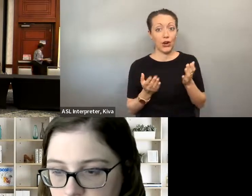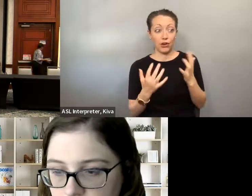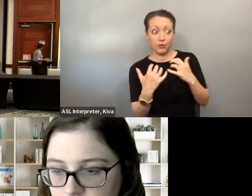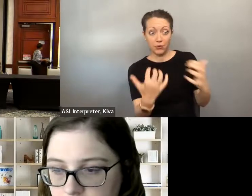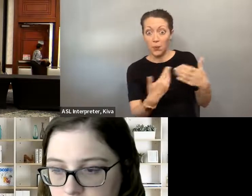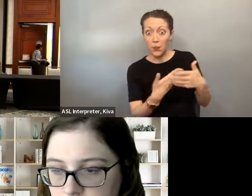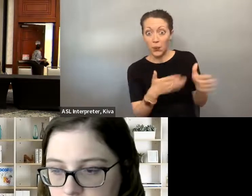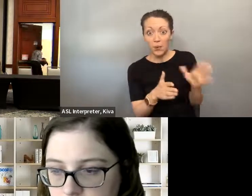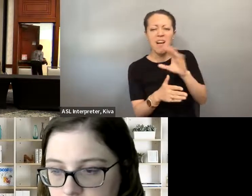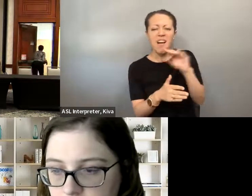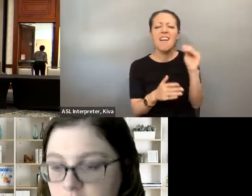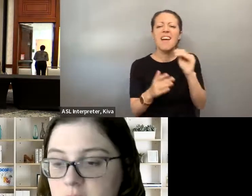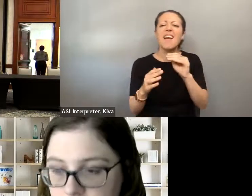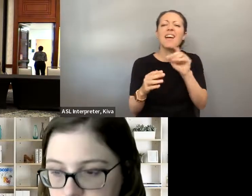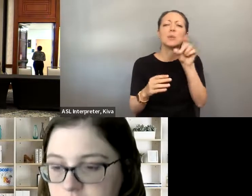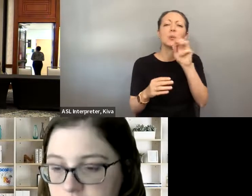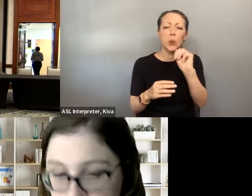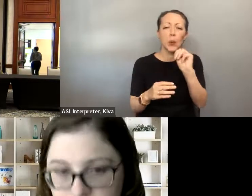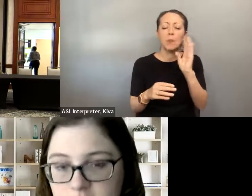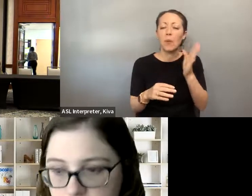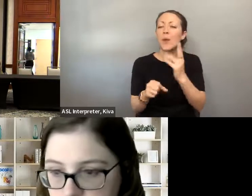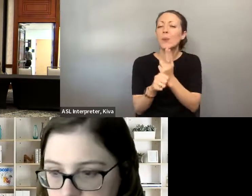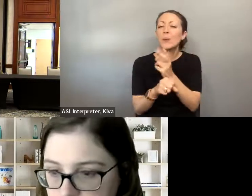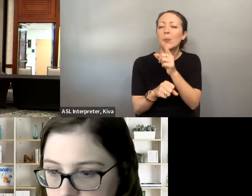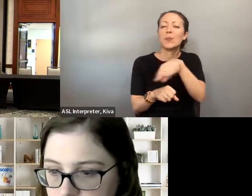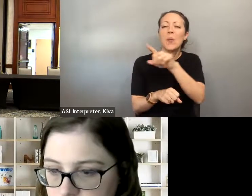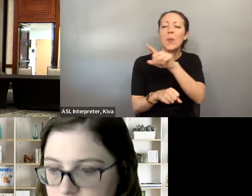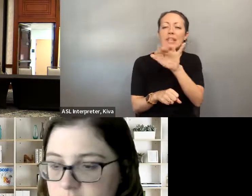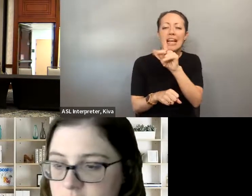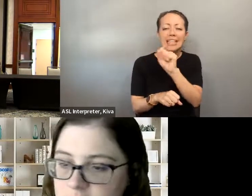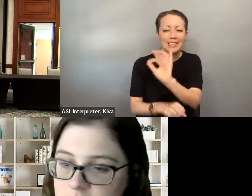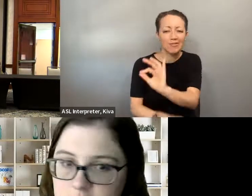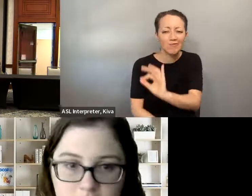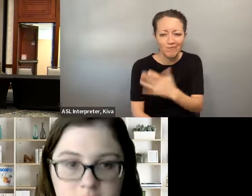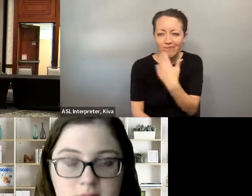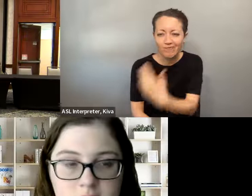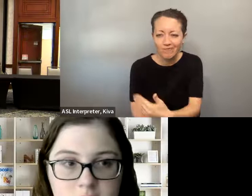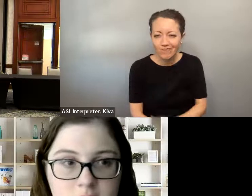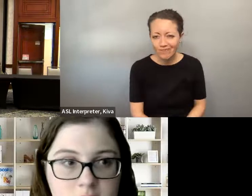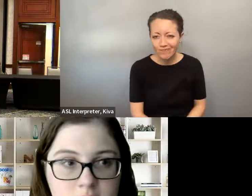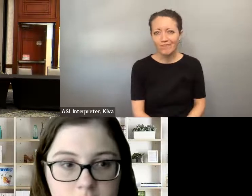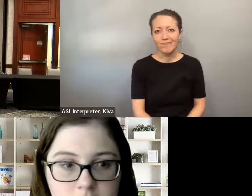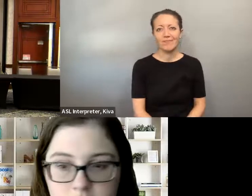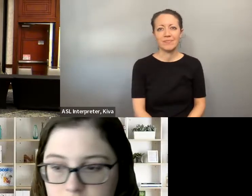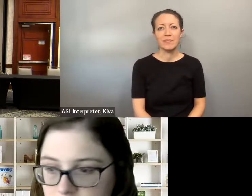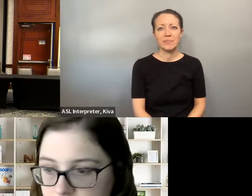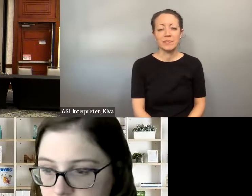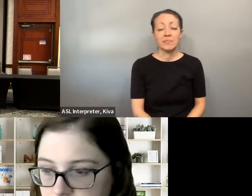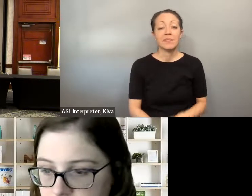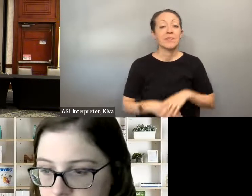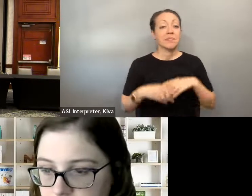» Thank you and I'm pretty sure that people online and as well as people here are going Thank you. Sarah, and I'm pretty sure that people online and as well as people here are going to check out your resources, information that you'll be providing us today. to check out your resources and the information that you'